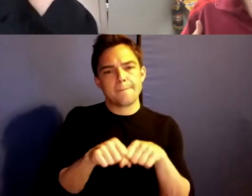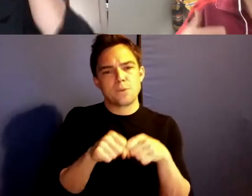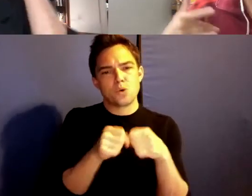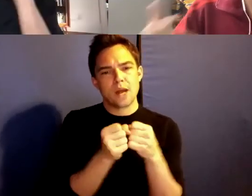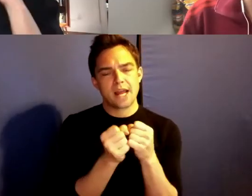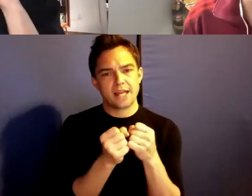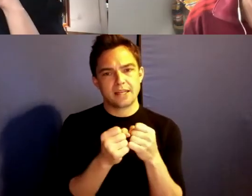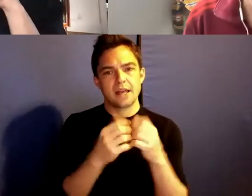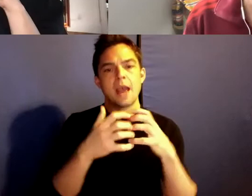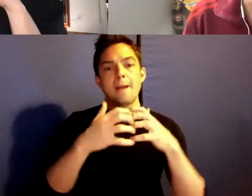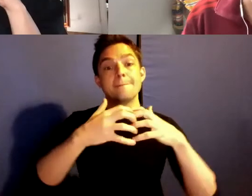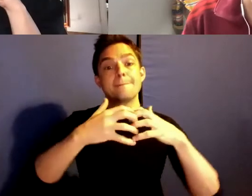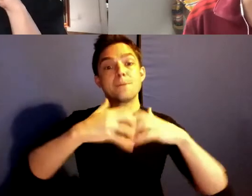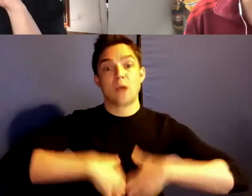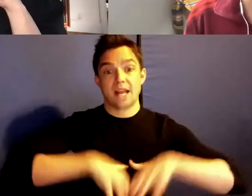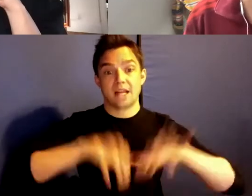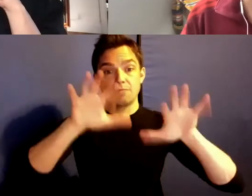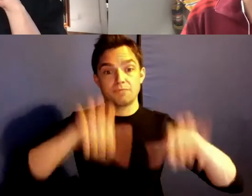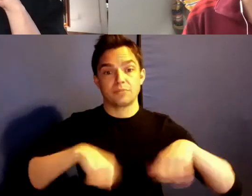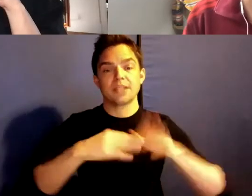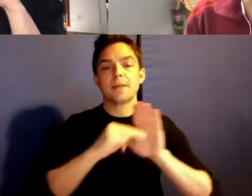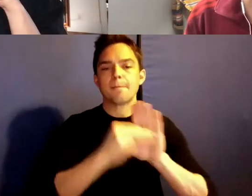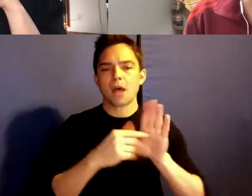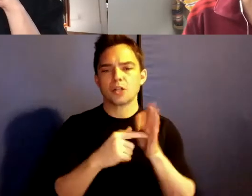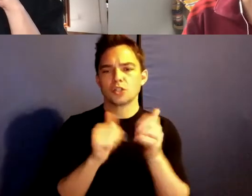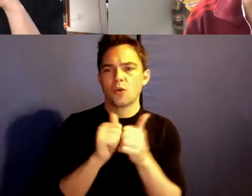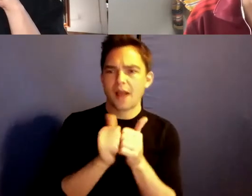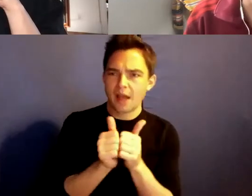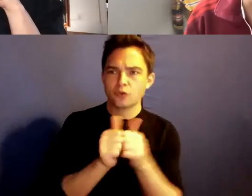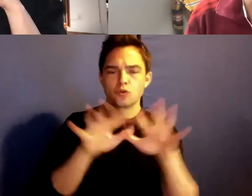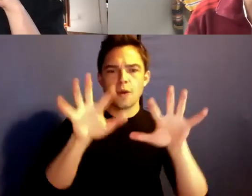a model to break. Like the fact that we must.